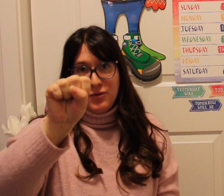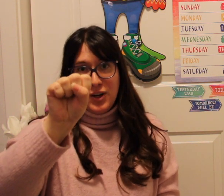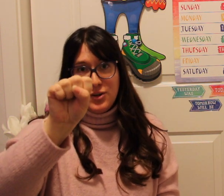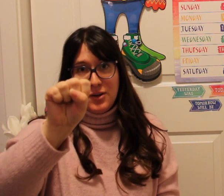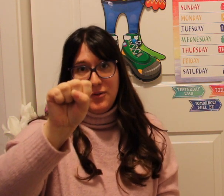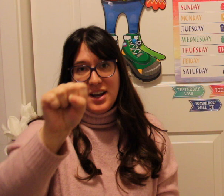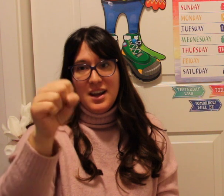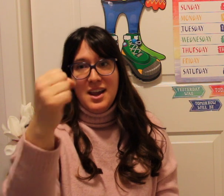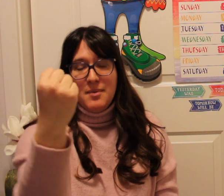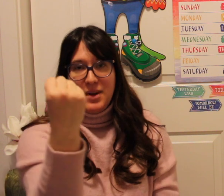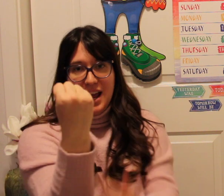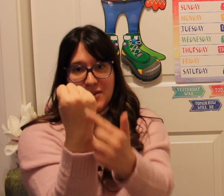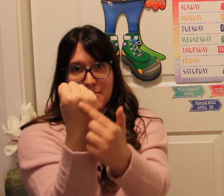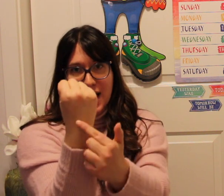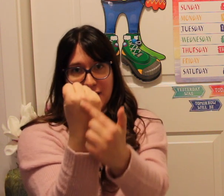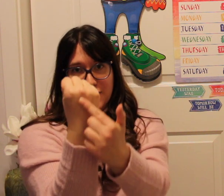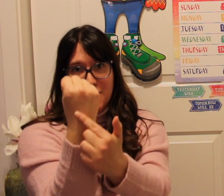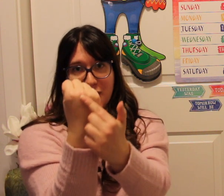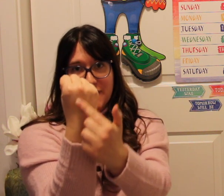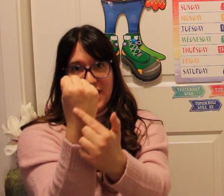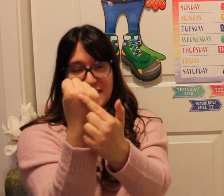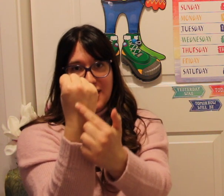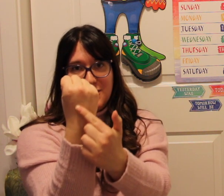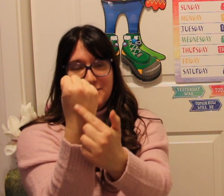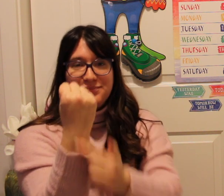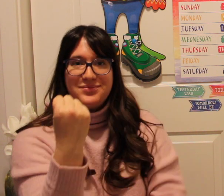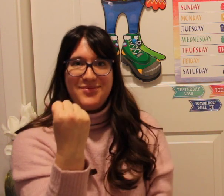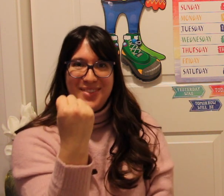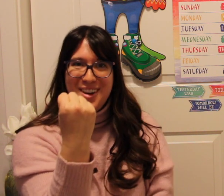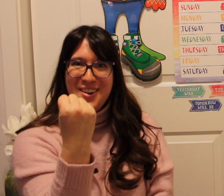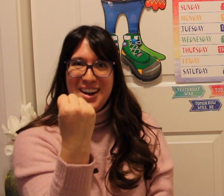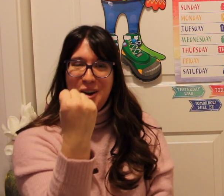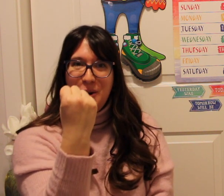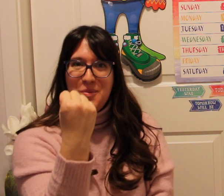your fingers out front but have the back of your palm facing out alright I hope